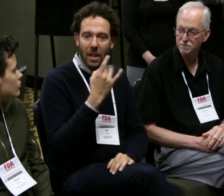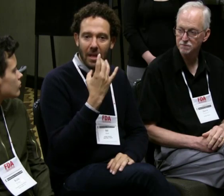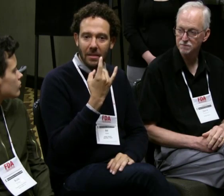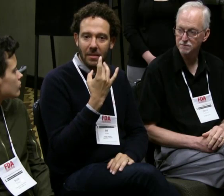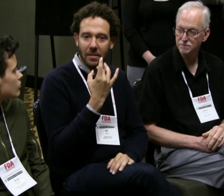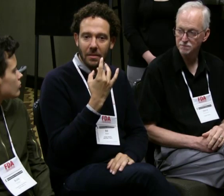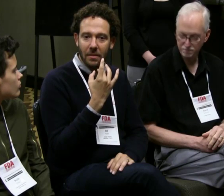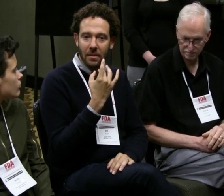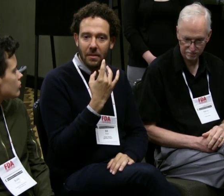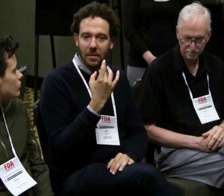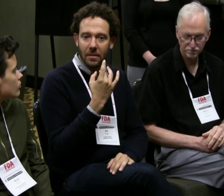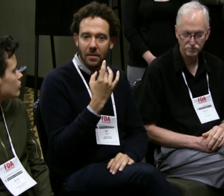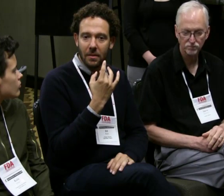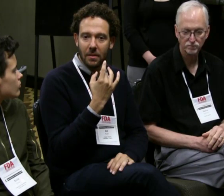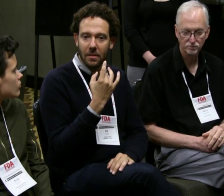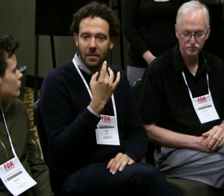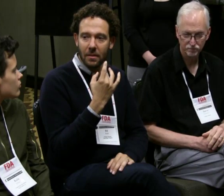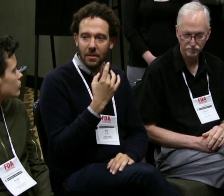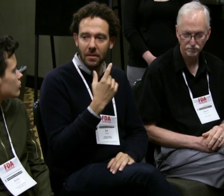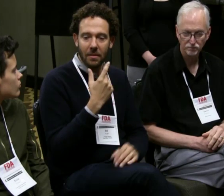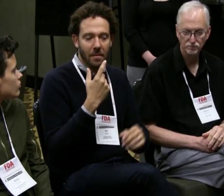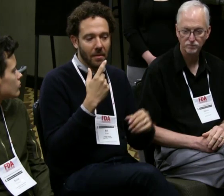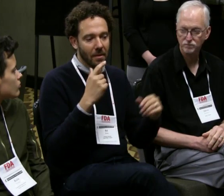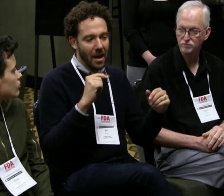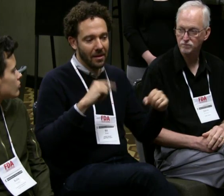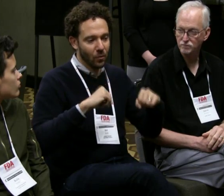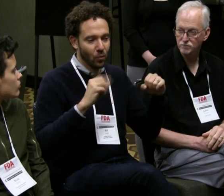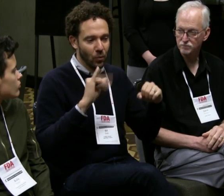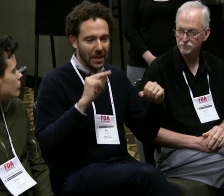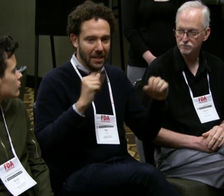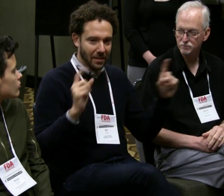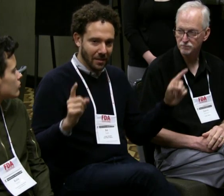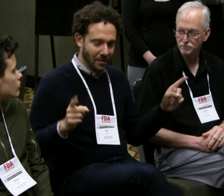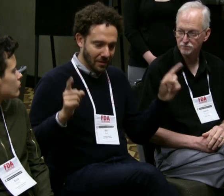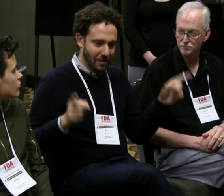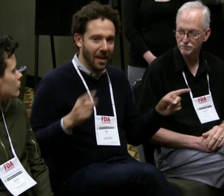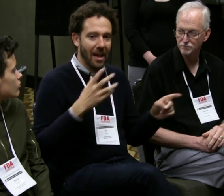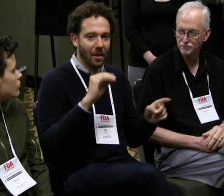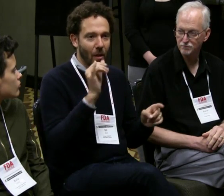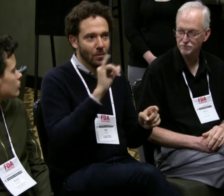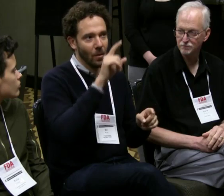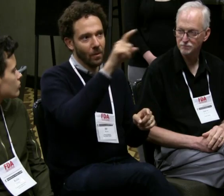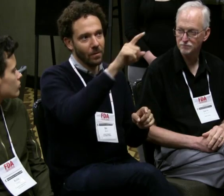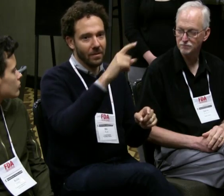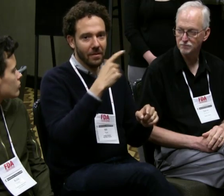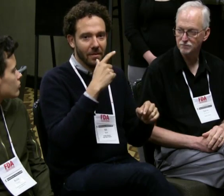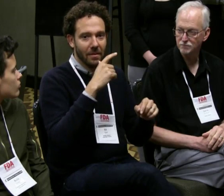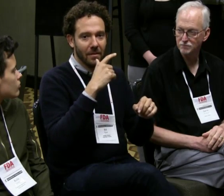as well as onstage we have cue lights. They're in the wings,